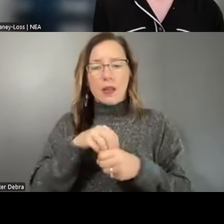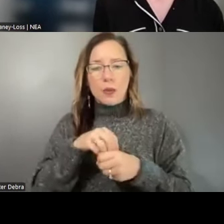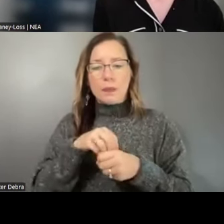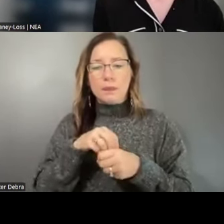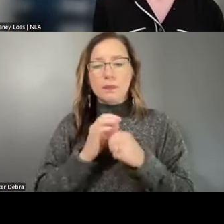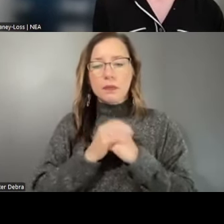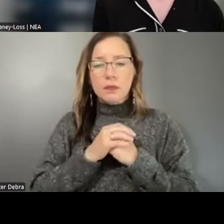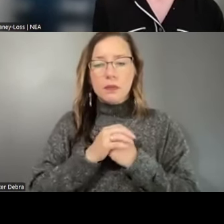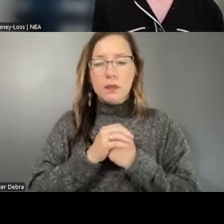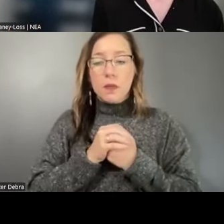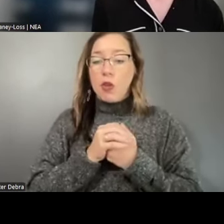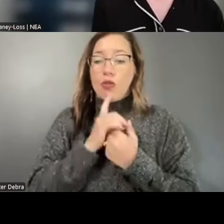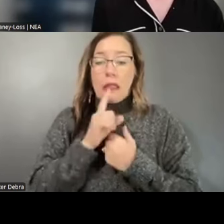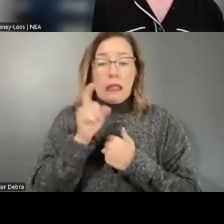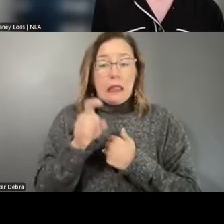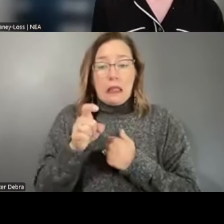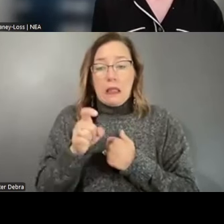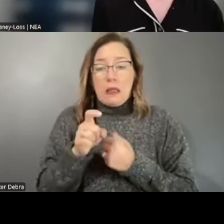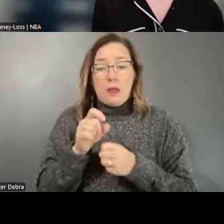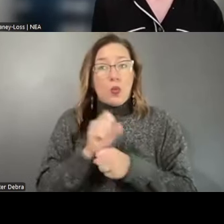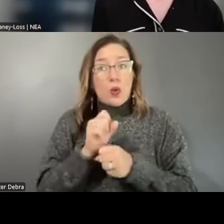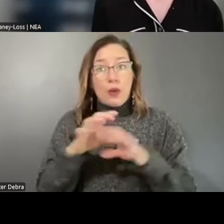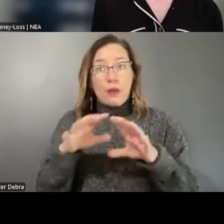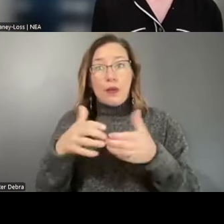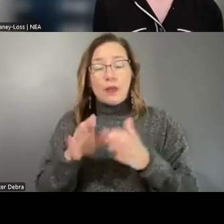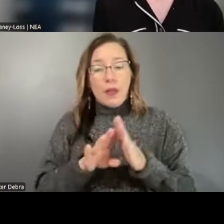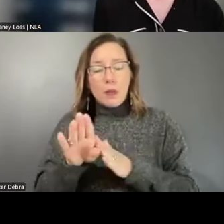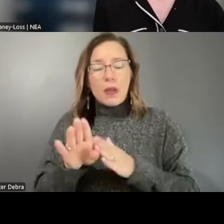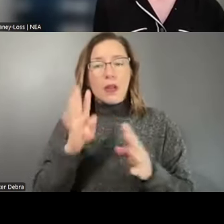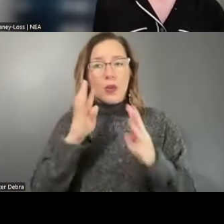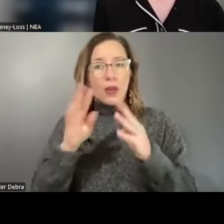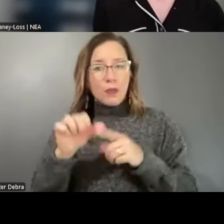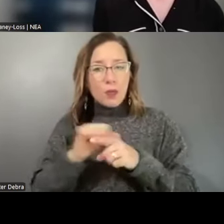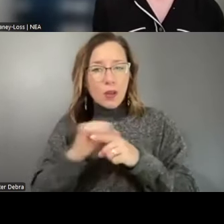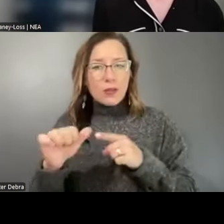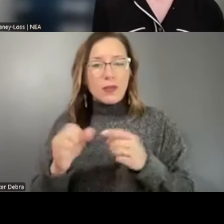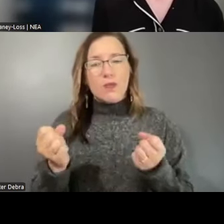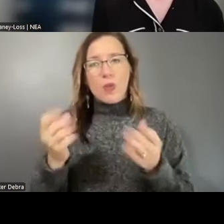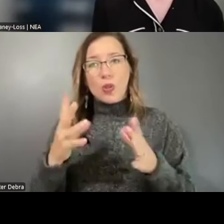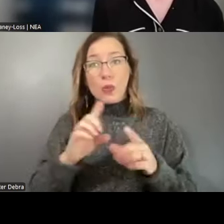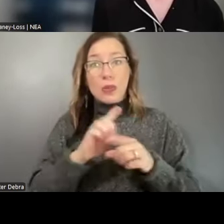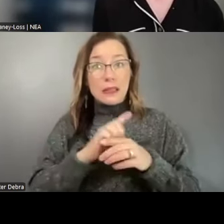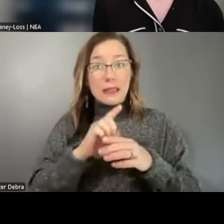so needed it. It's both workforce development, it's creative practice, it's multidisciplinary,